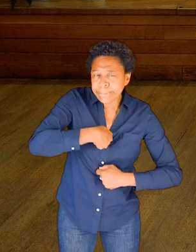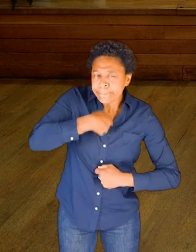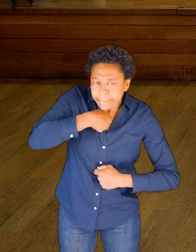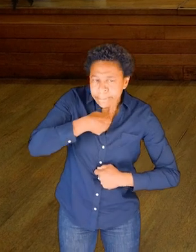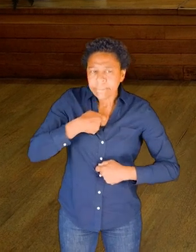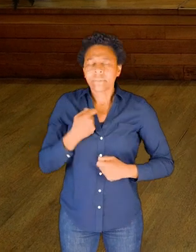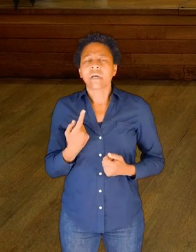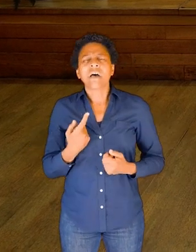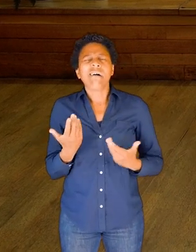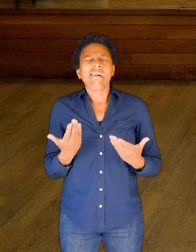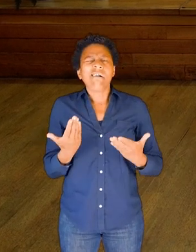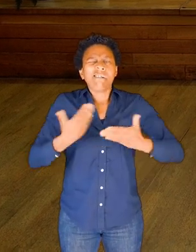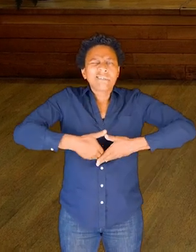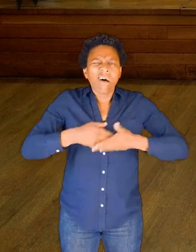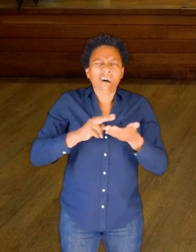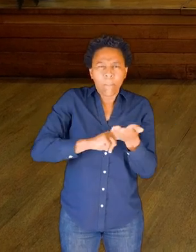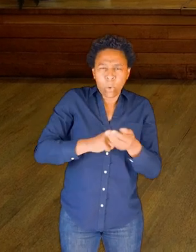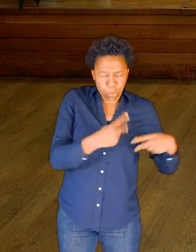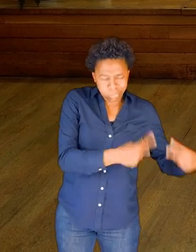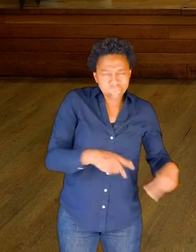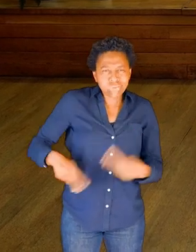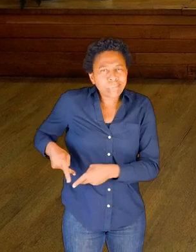and I'm wearing a pair of dark blue dance trousers.